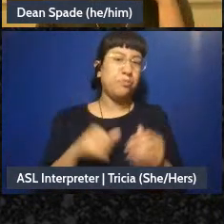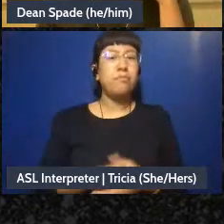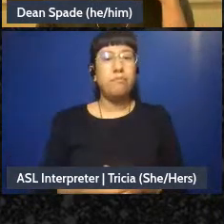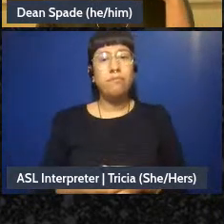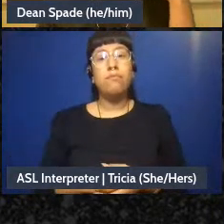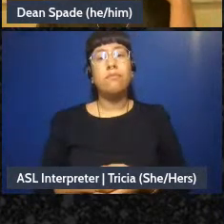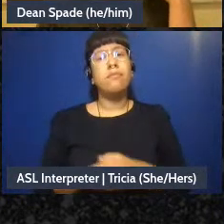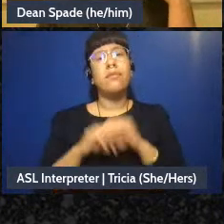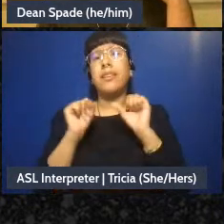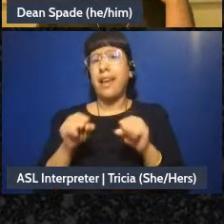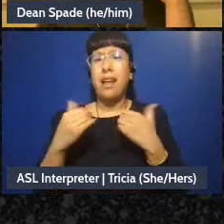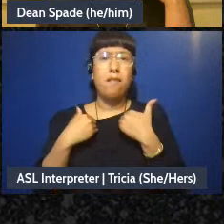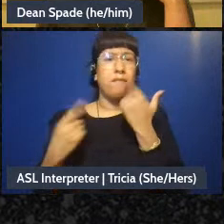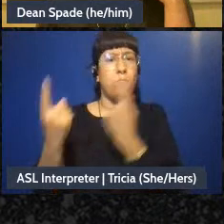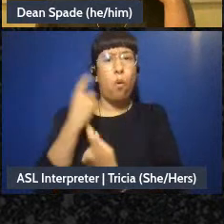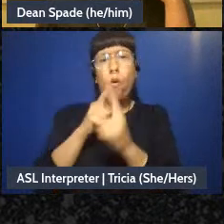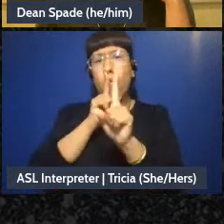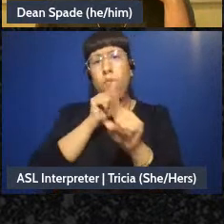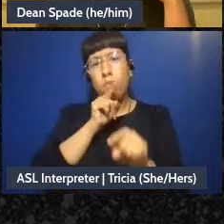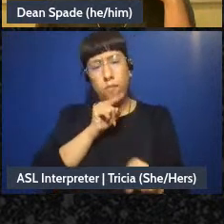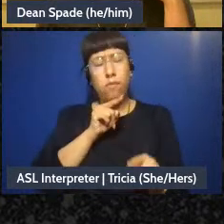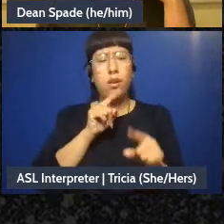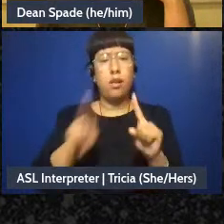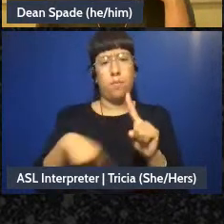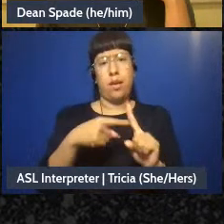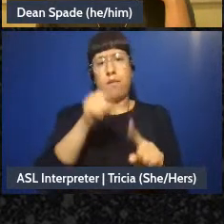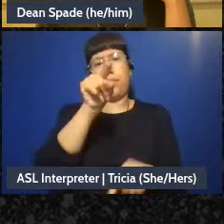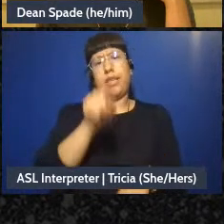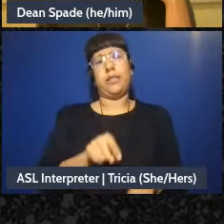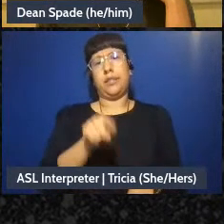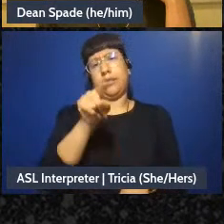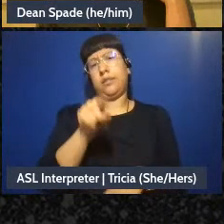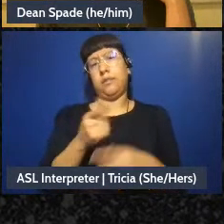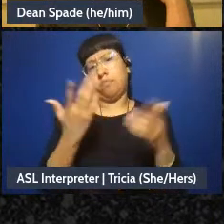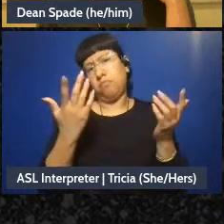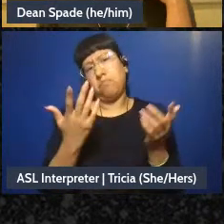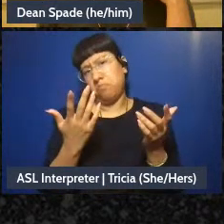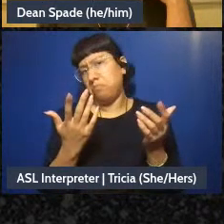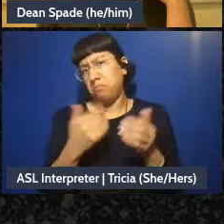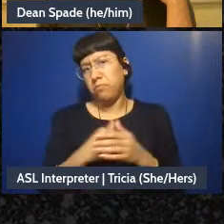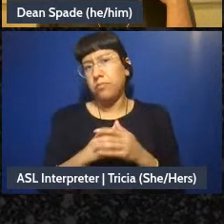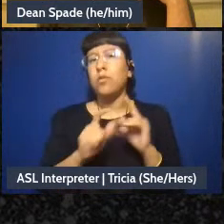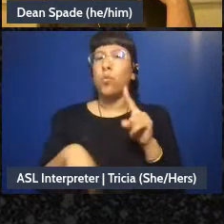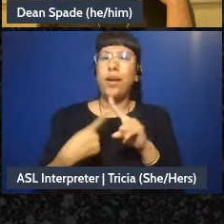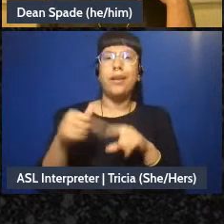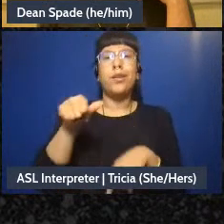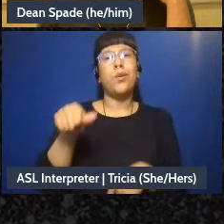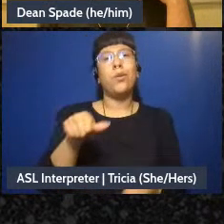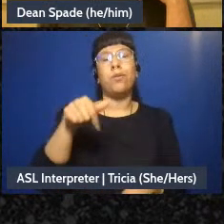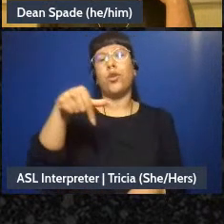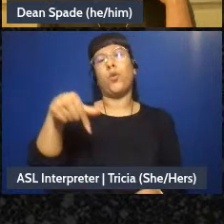question and answer about this during the Q&A, but I just wanted to give a sense of